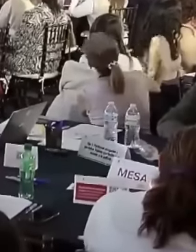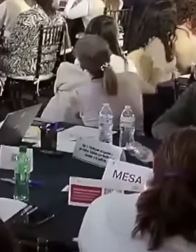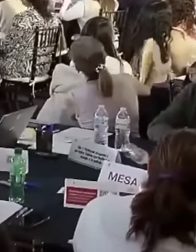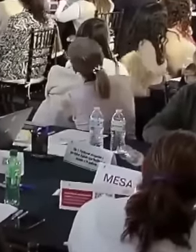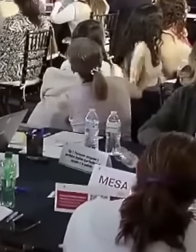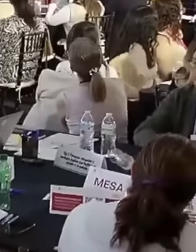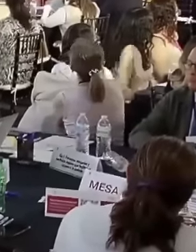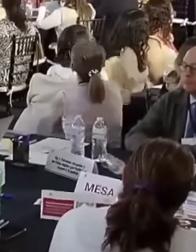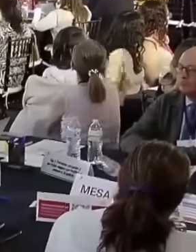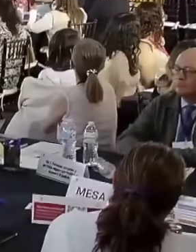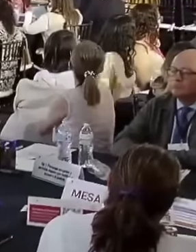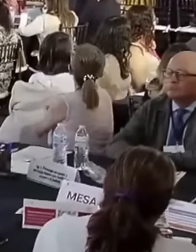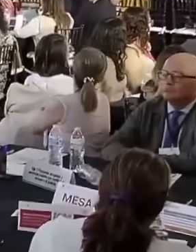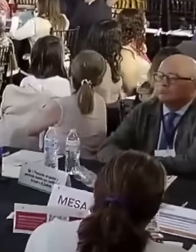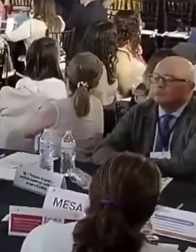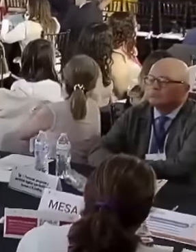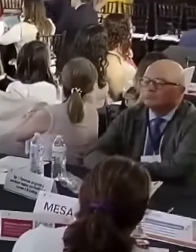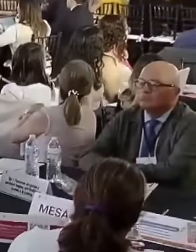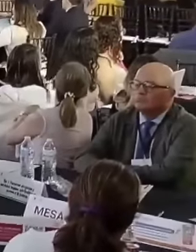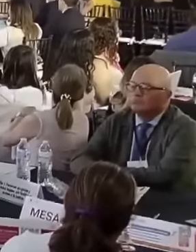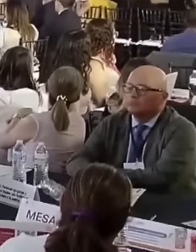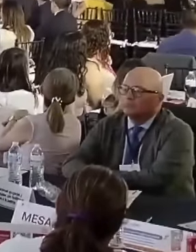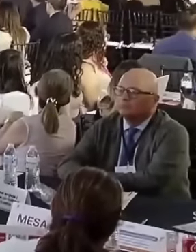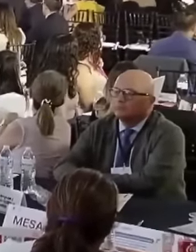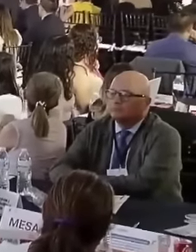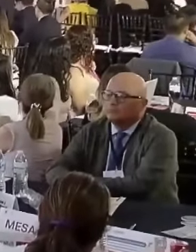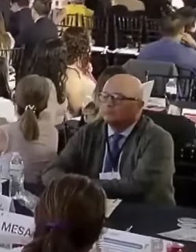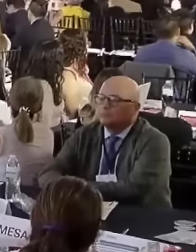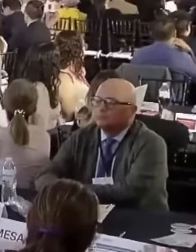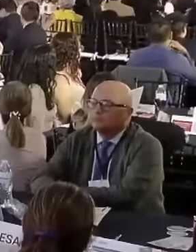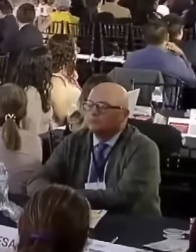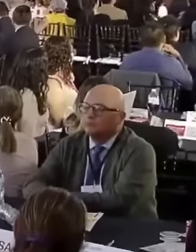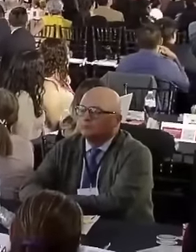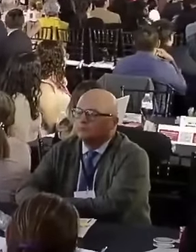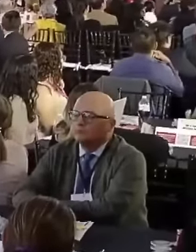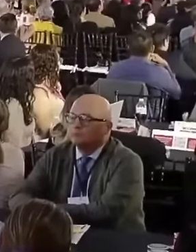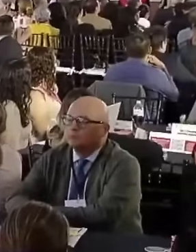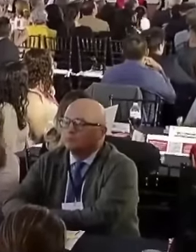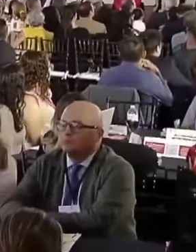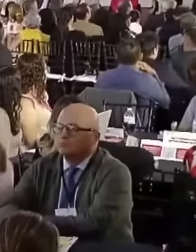Labor Rights for judges and magistrates. And in this case also ministers who are also